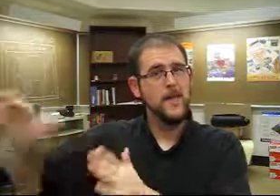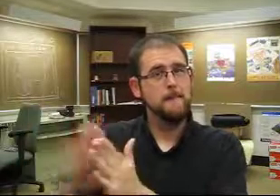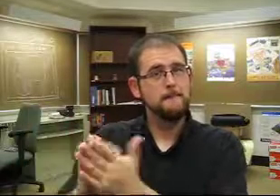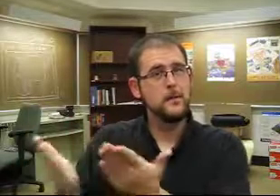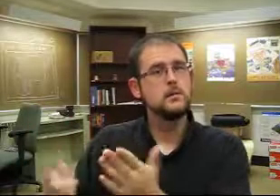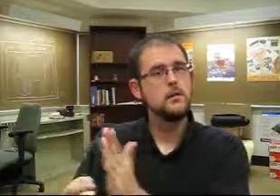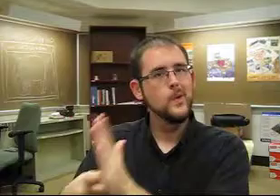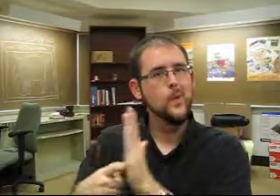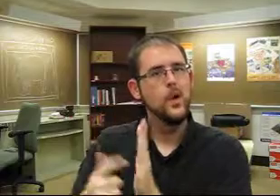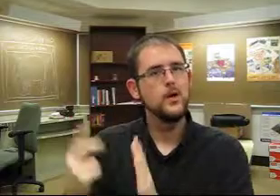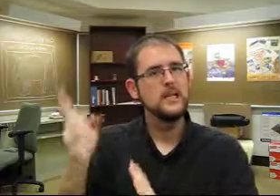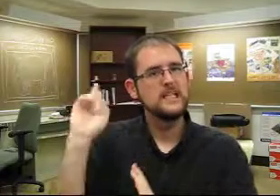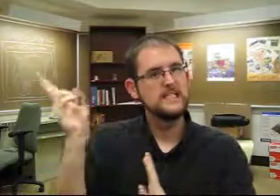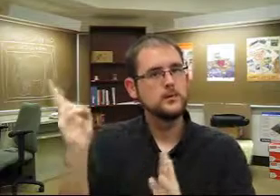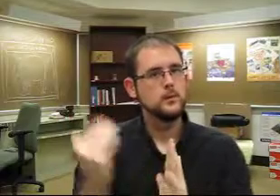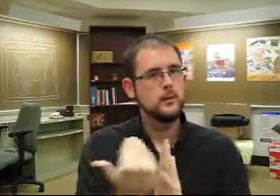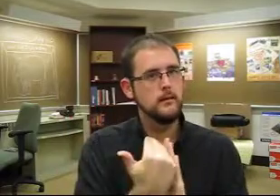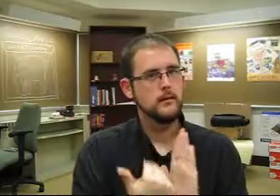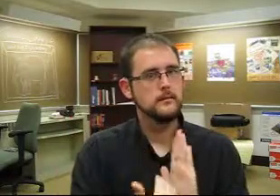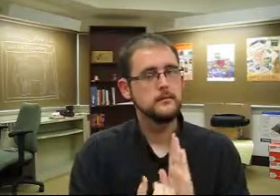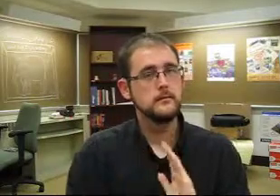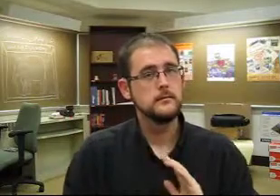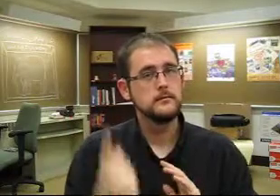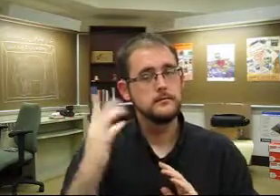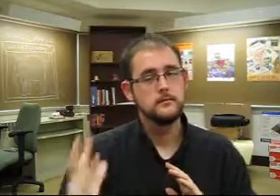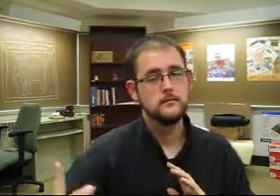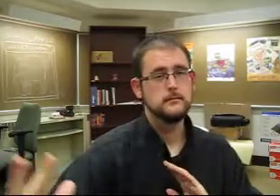There's a history lesson involved in this book.